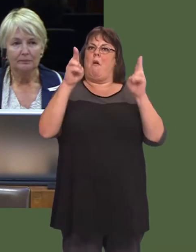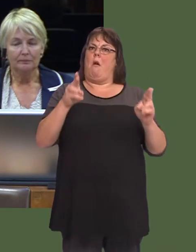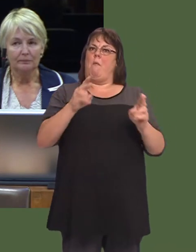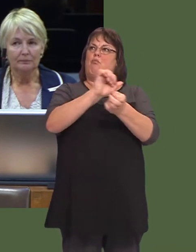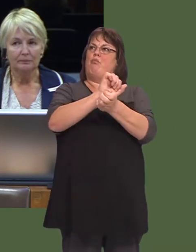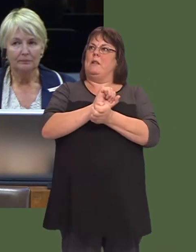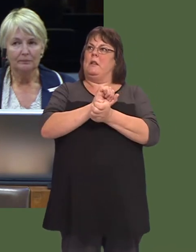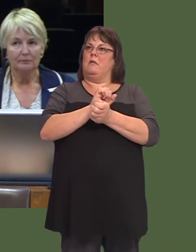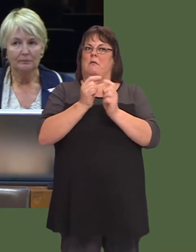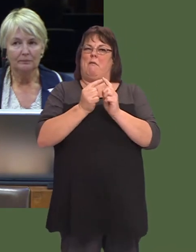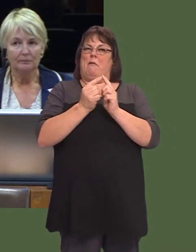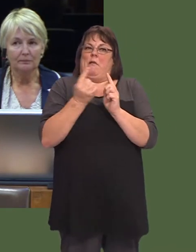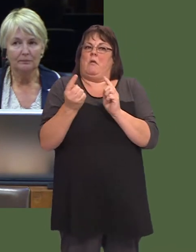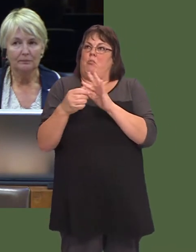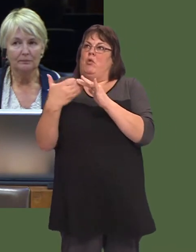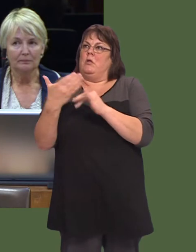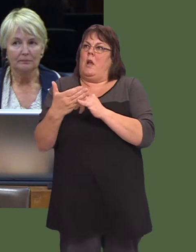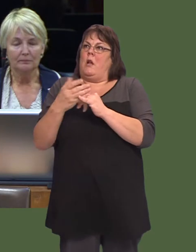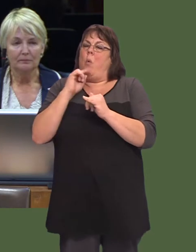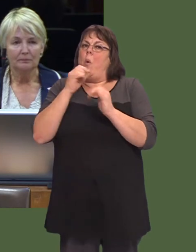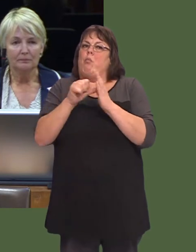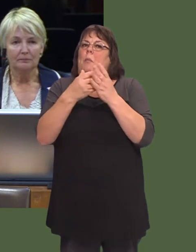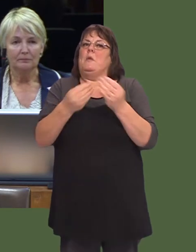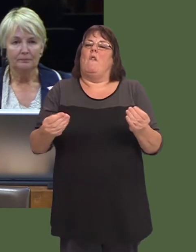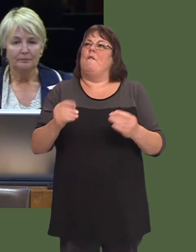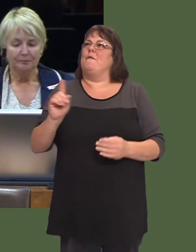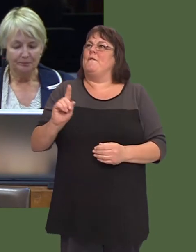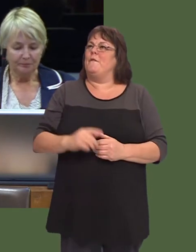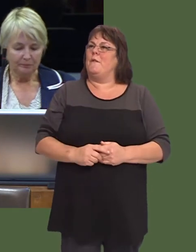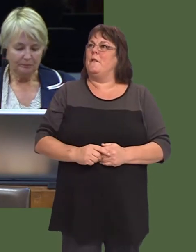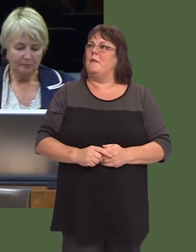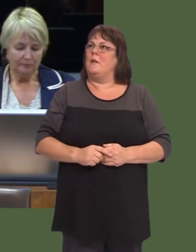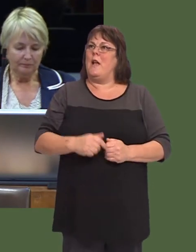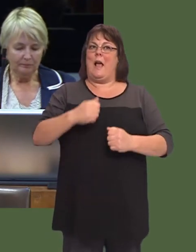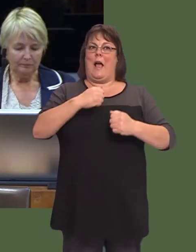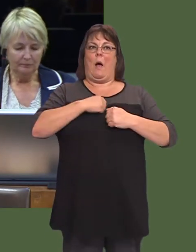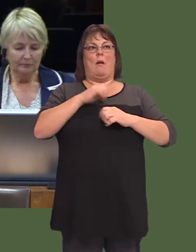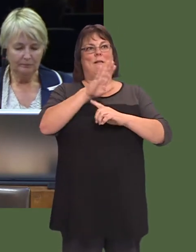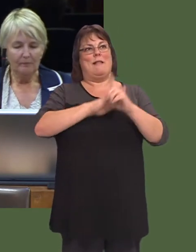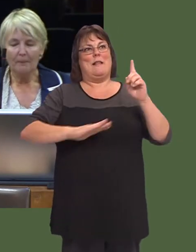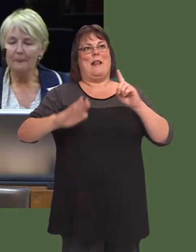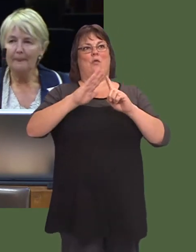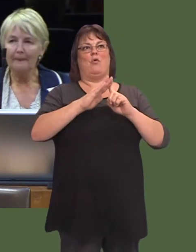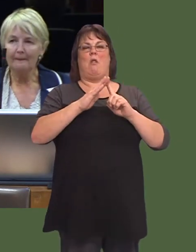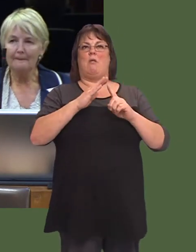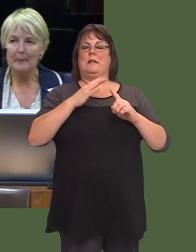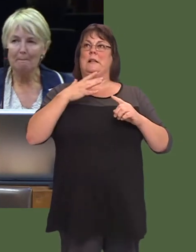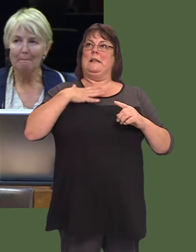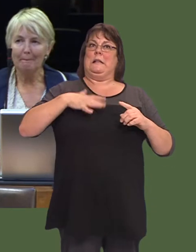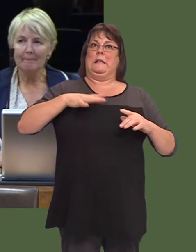so close to another new prison. Your economic policy is leading us to a situation where our national interests are not being